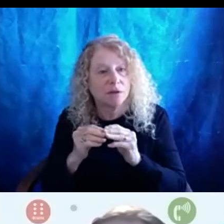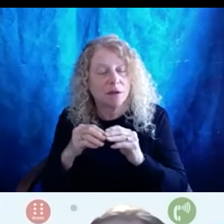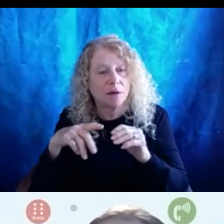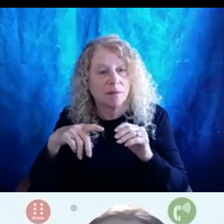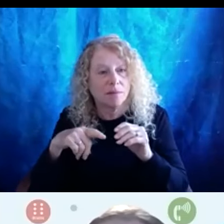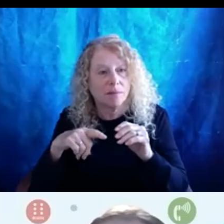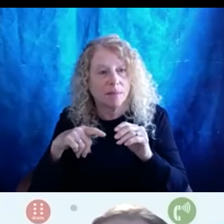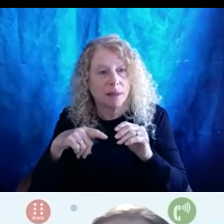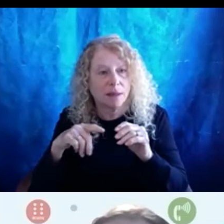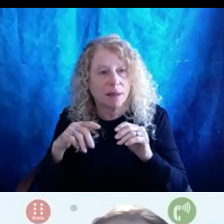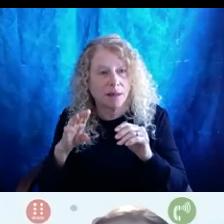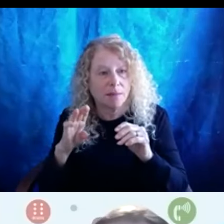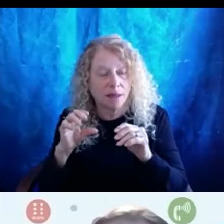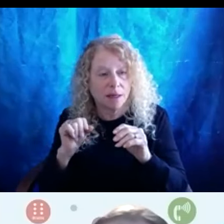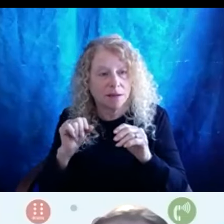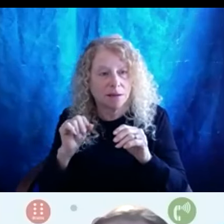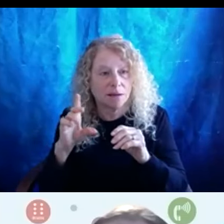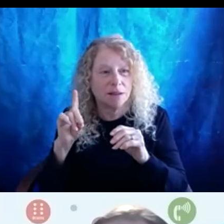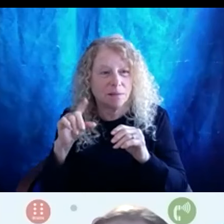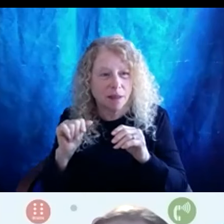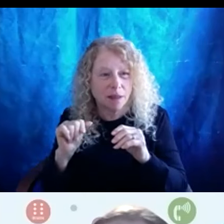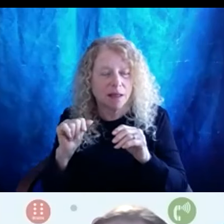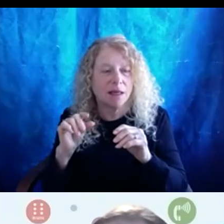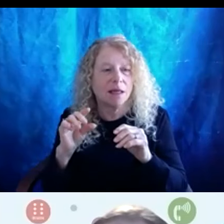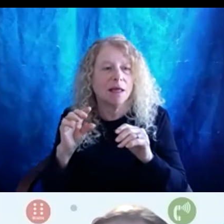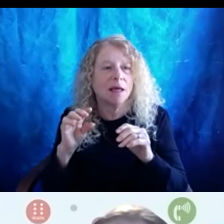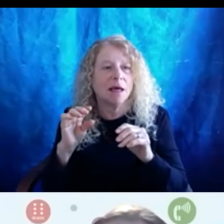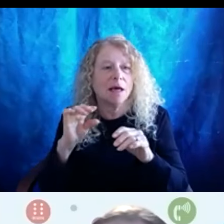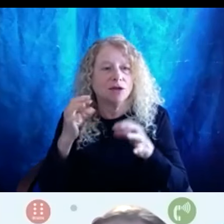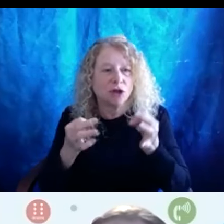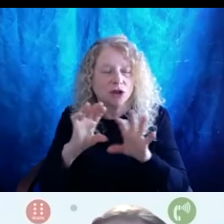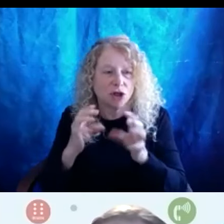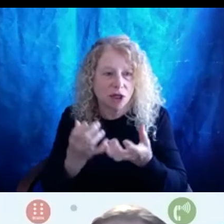on a few years back and it was one of the first places I felt like I was